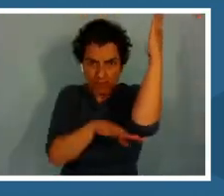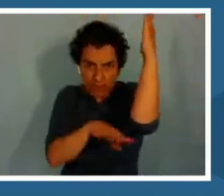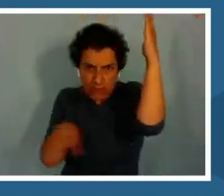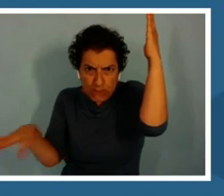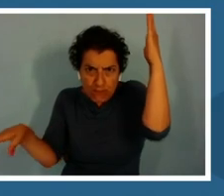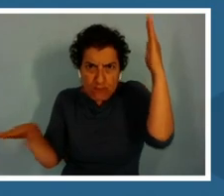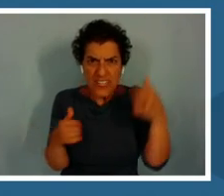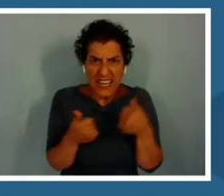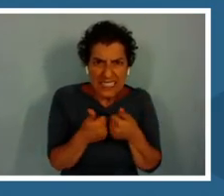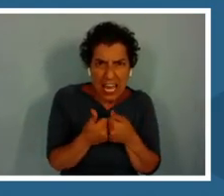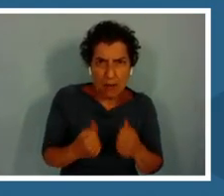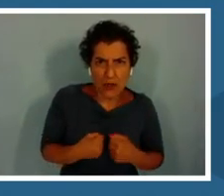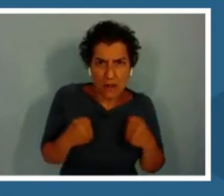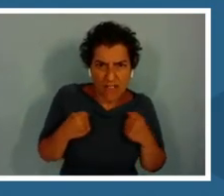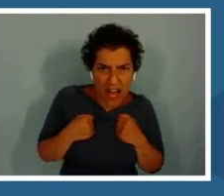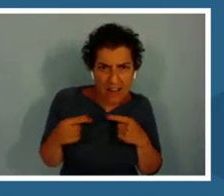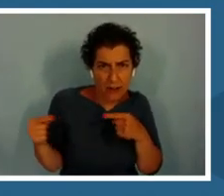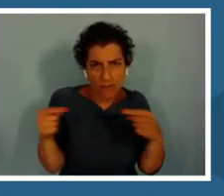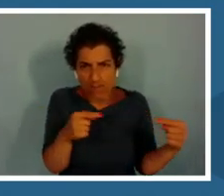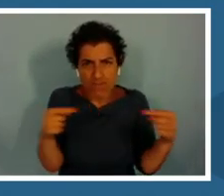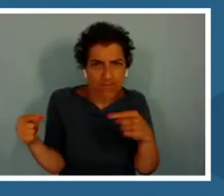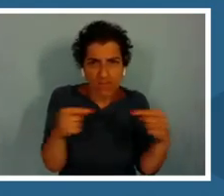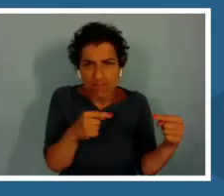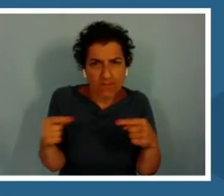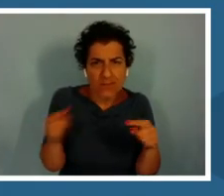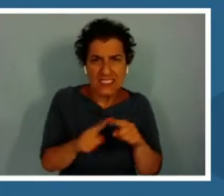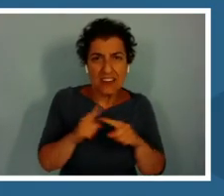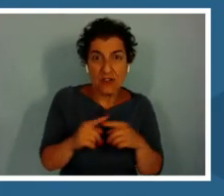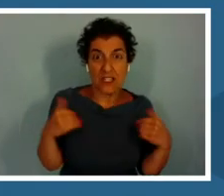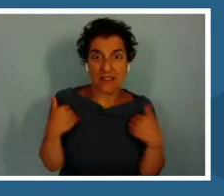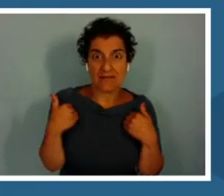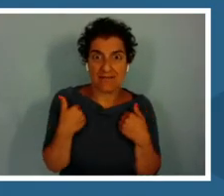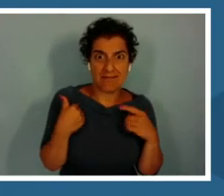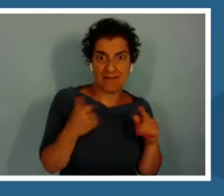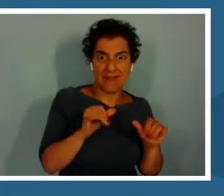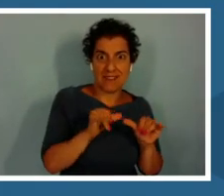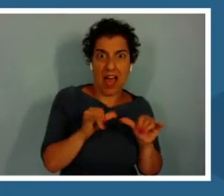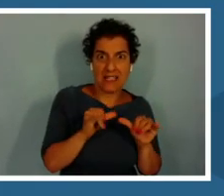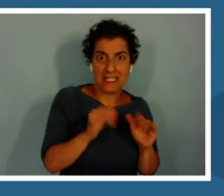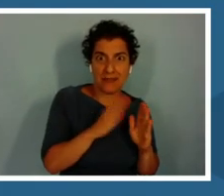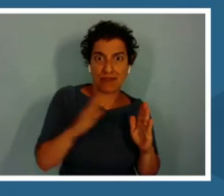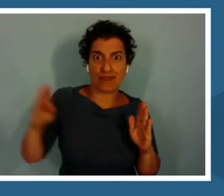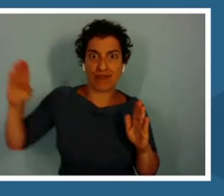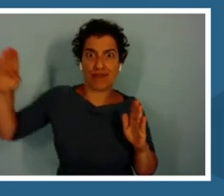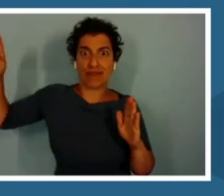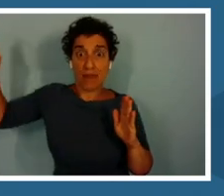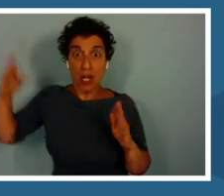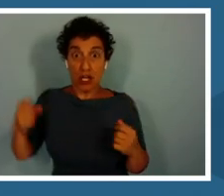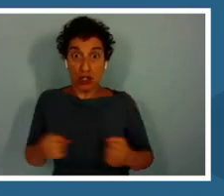played out amongst creatures of all sizes. It's survival of the fittest in this high-stakes environment.